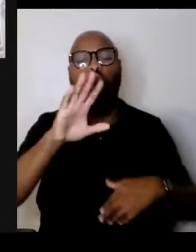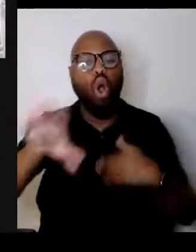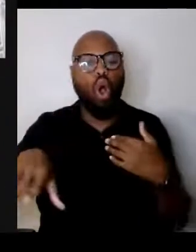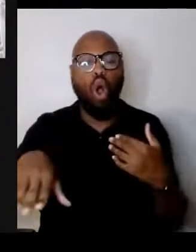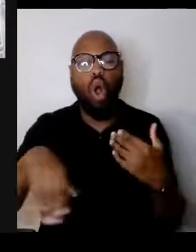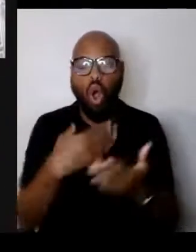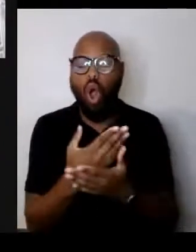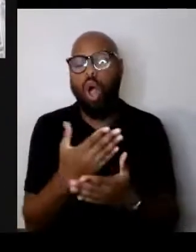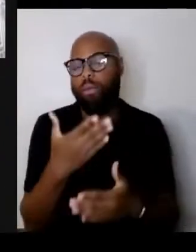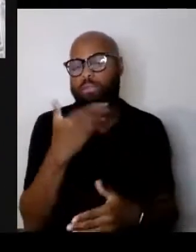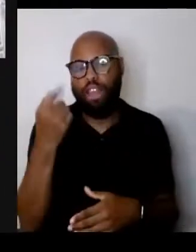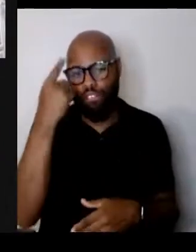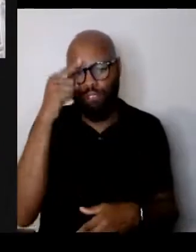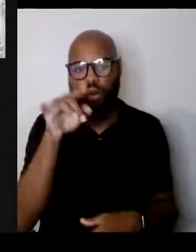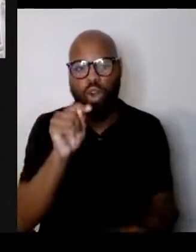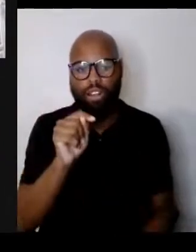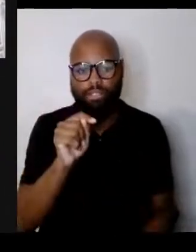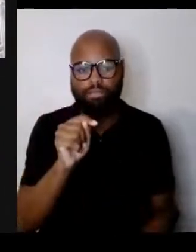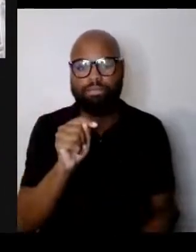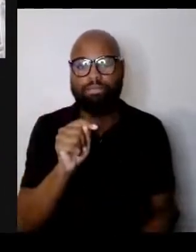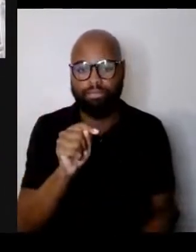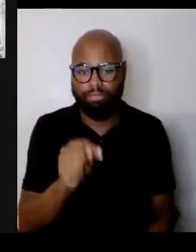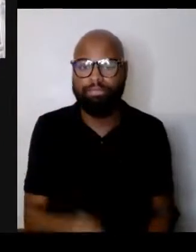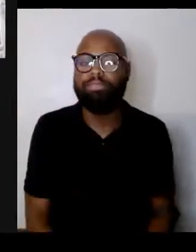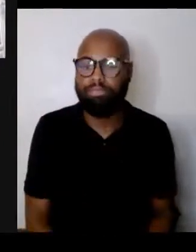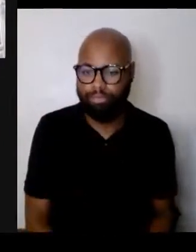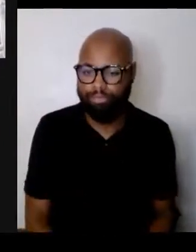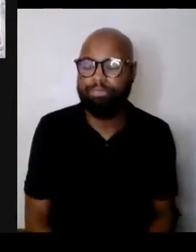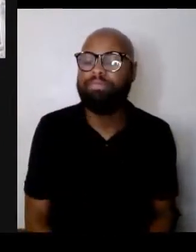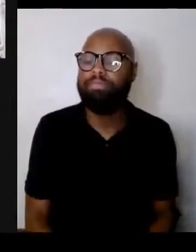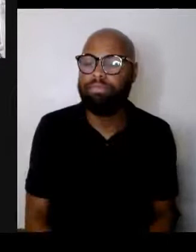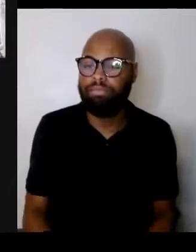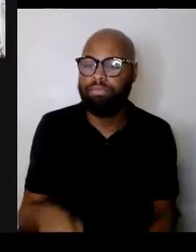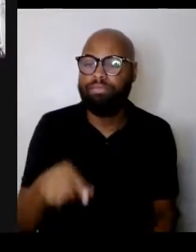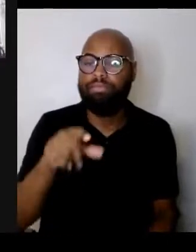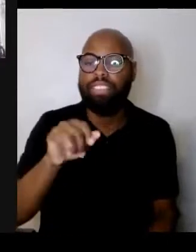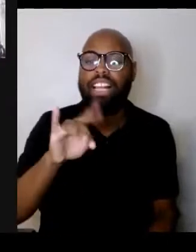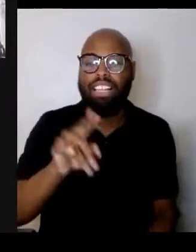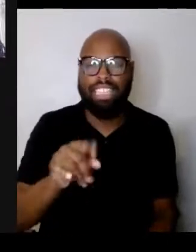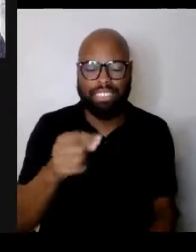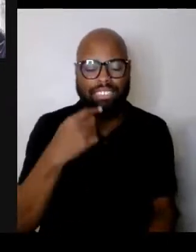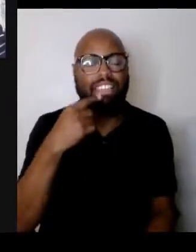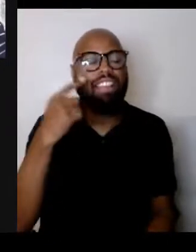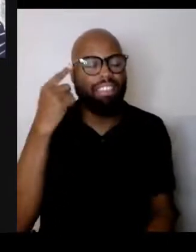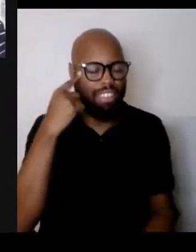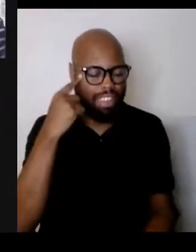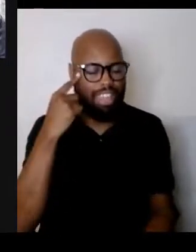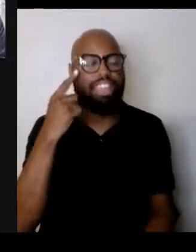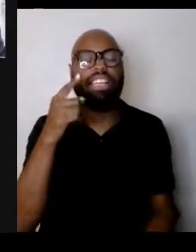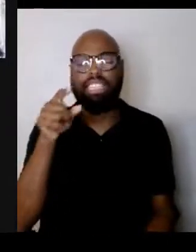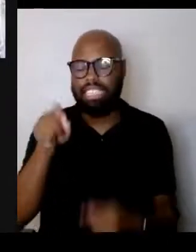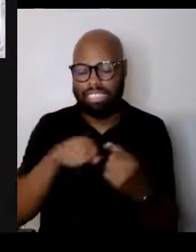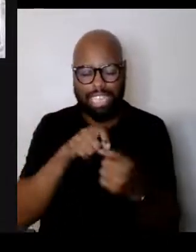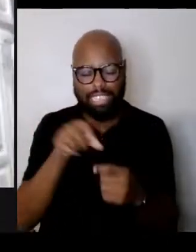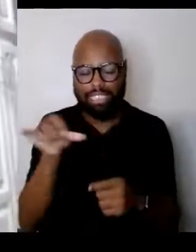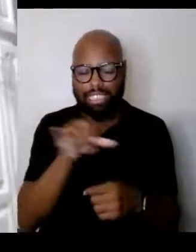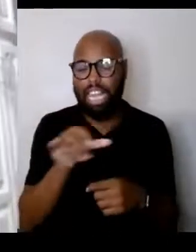Thank you. Aliza? Exactly what I was going to bring up is the other. People are always afraid of the other.